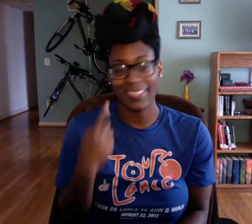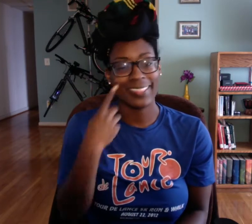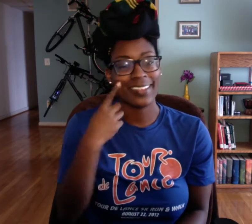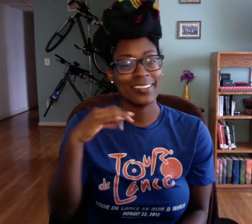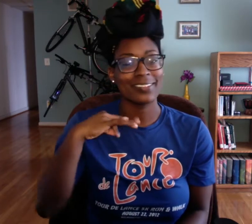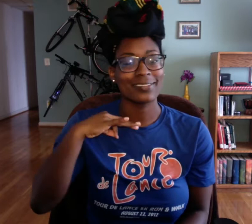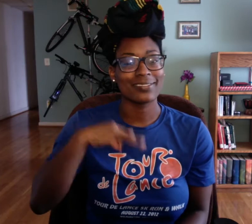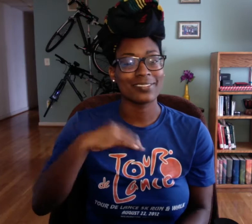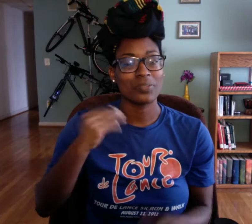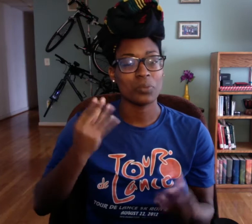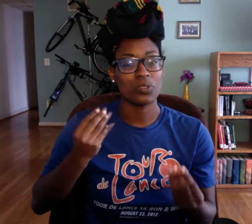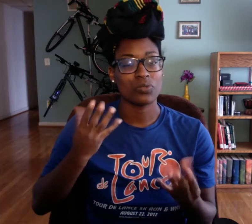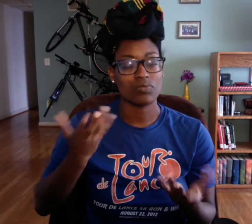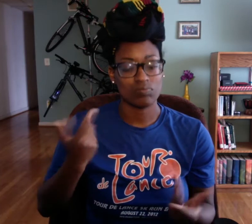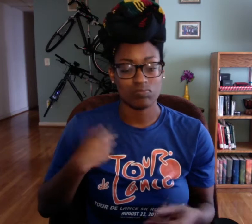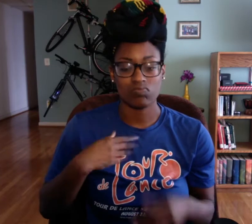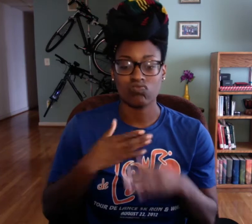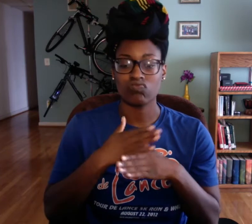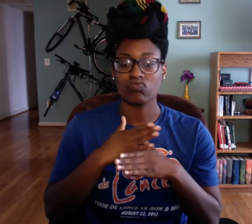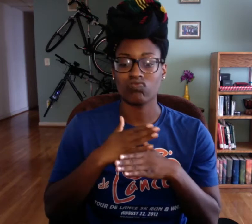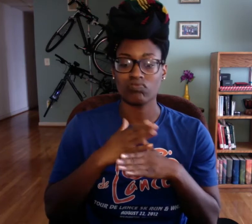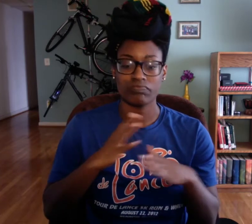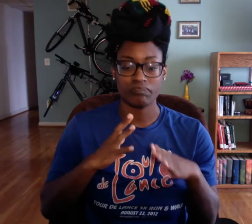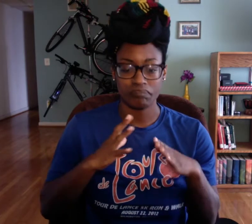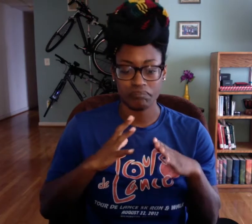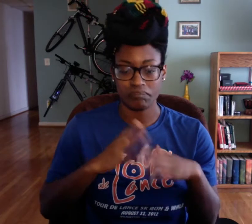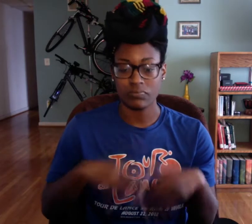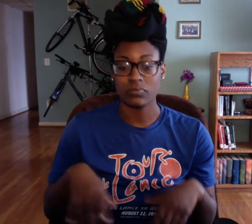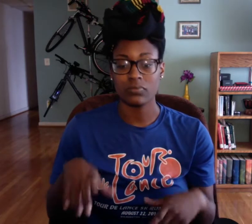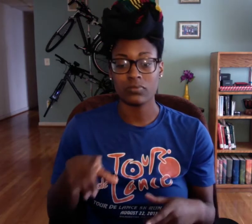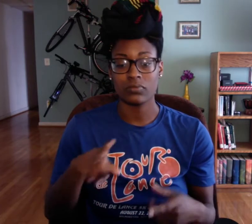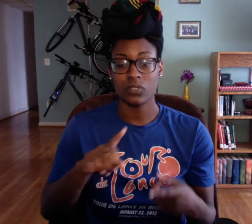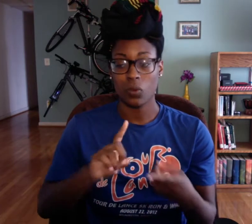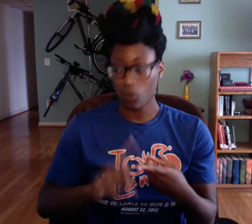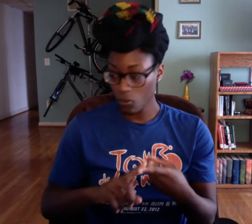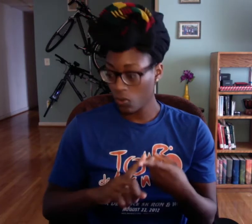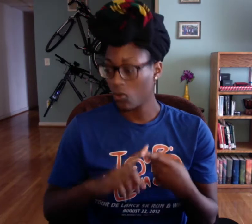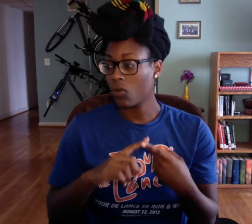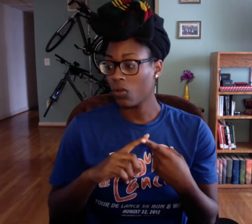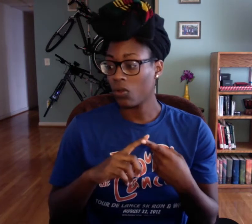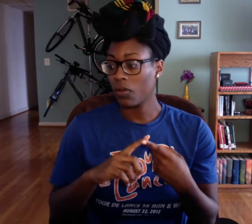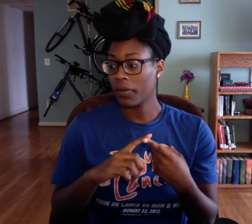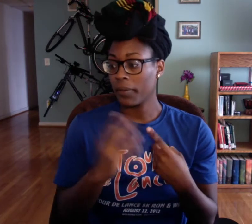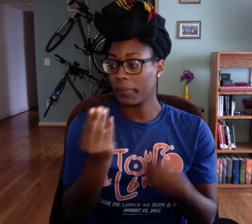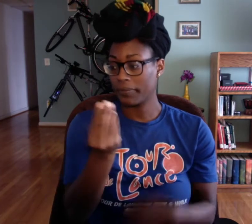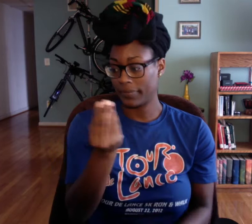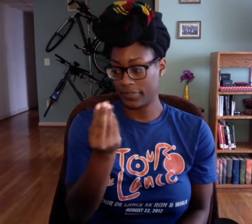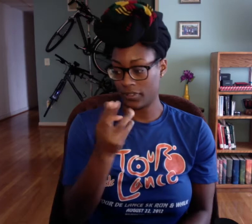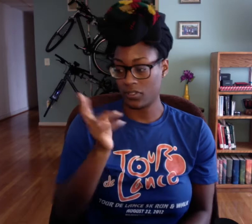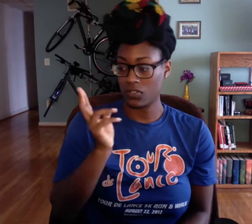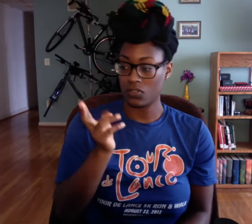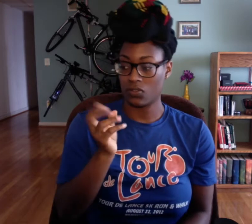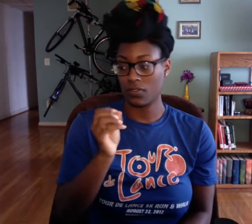in it... I think it's valuable information so I will share it with you.